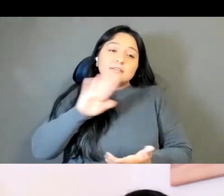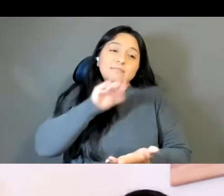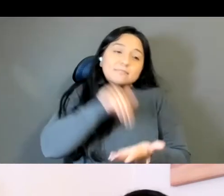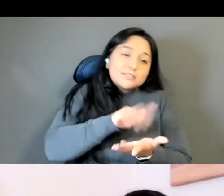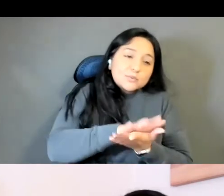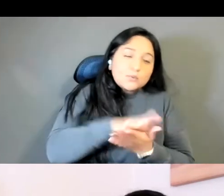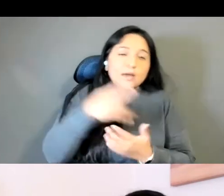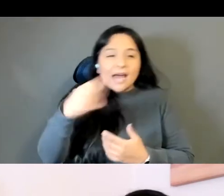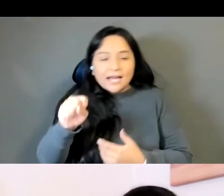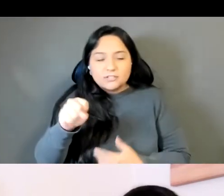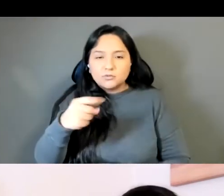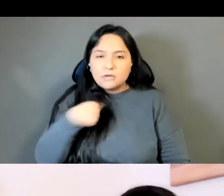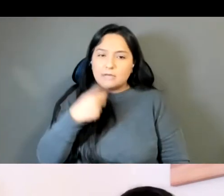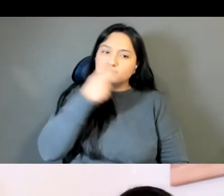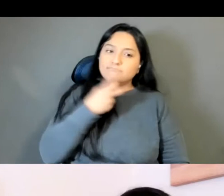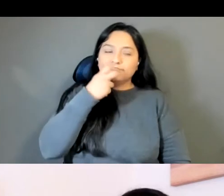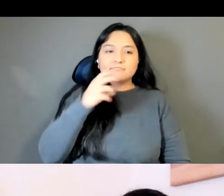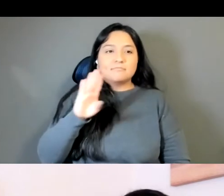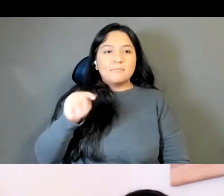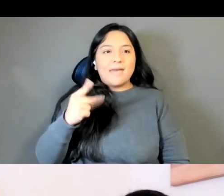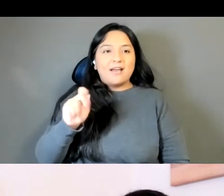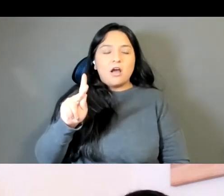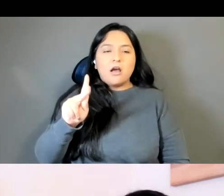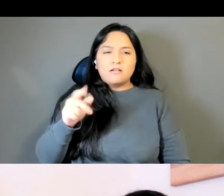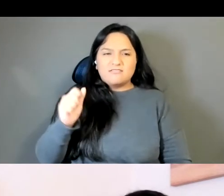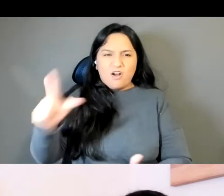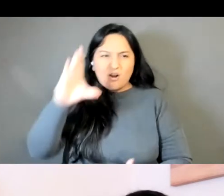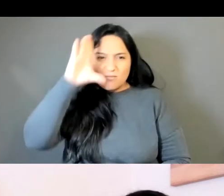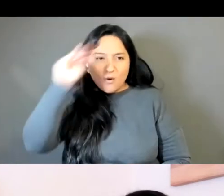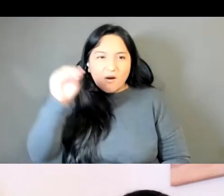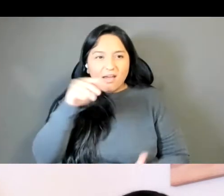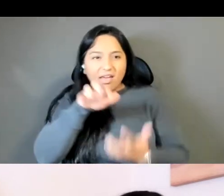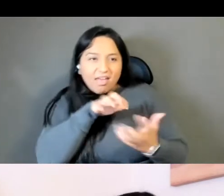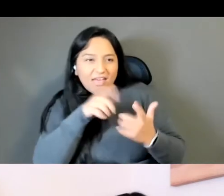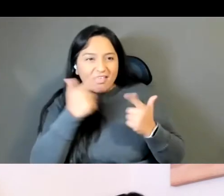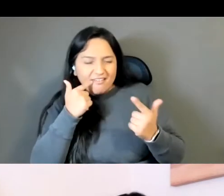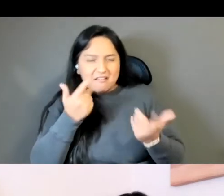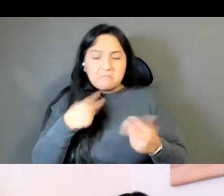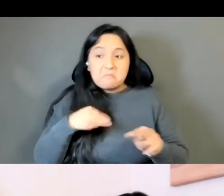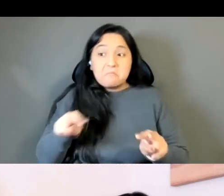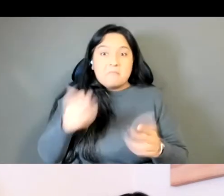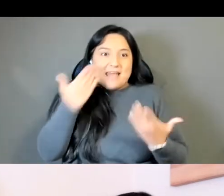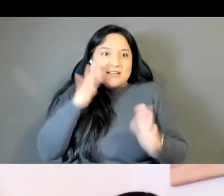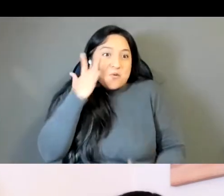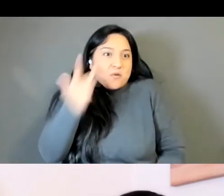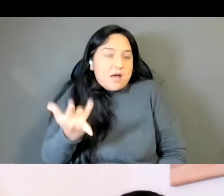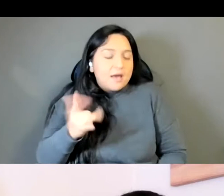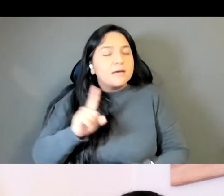and I didn't know why, but I think the one time that that really bothered me was when